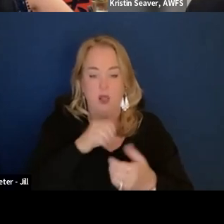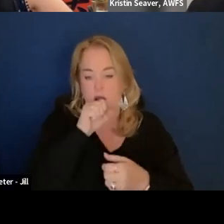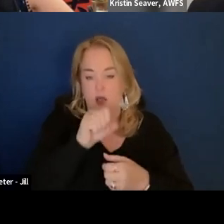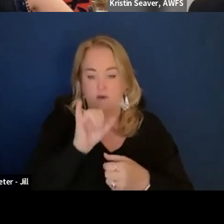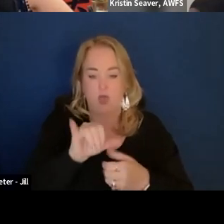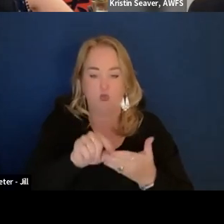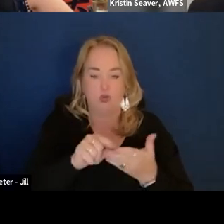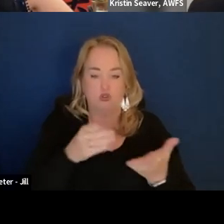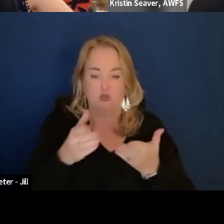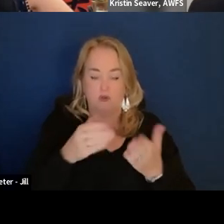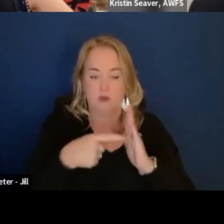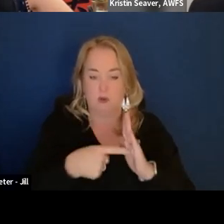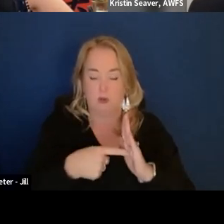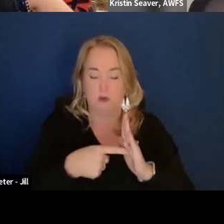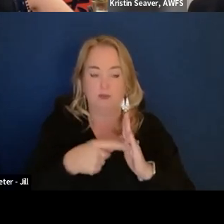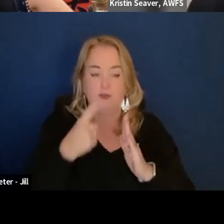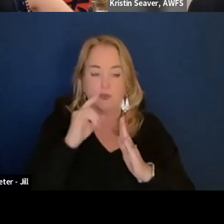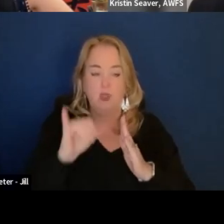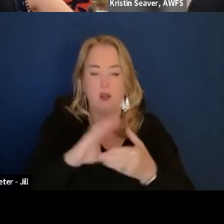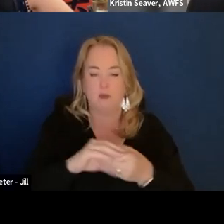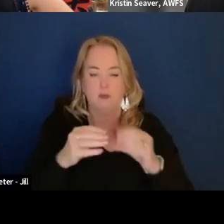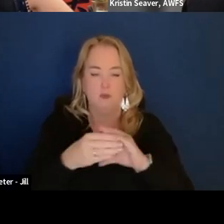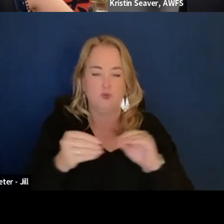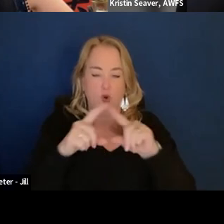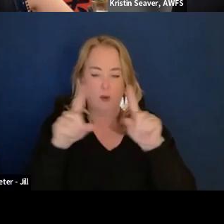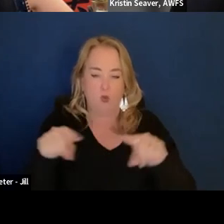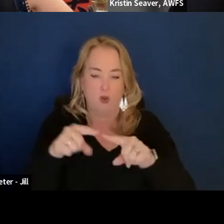Like creating that into a storyboard that would share across the government.